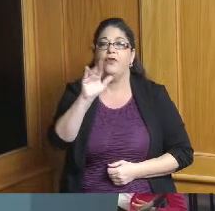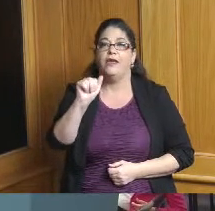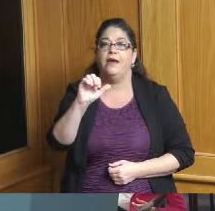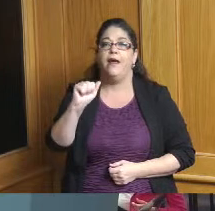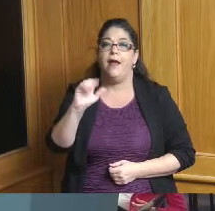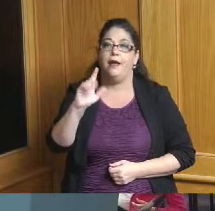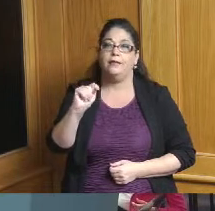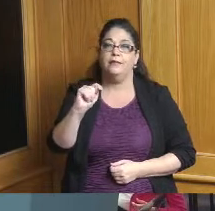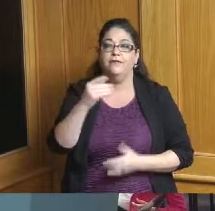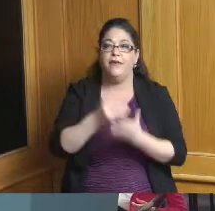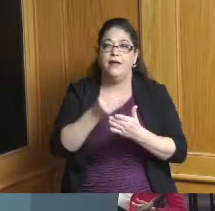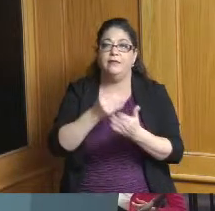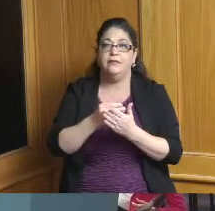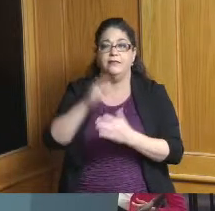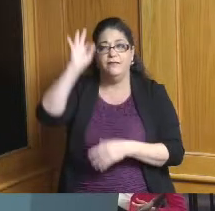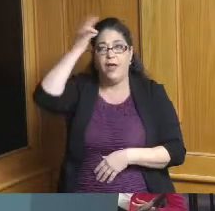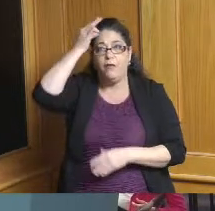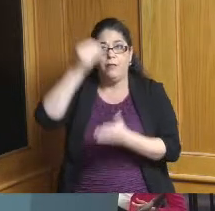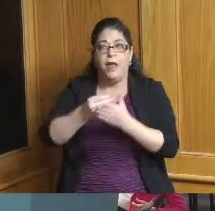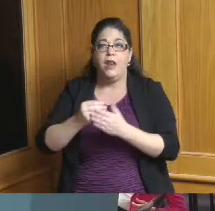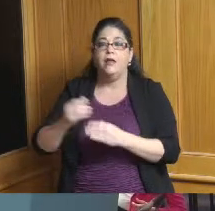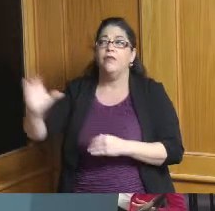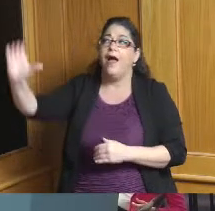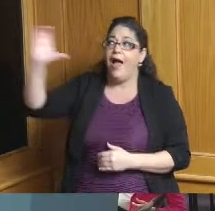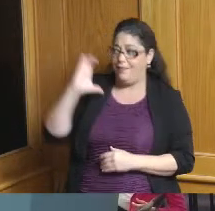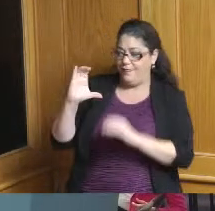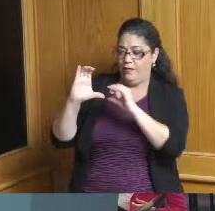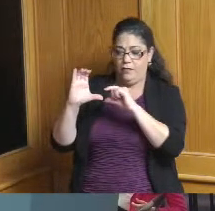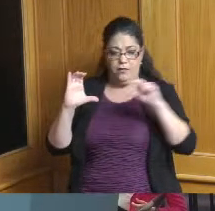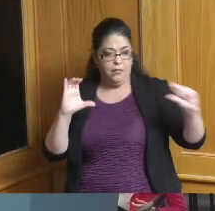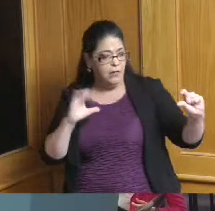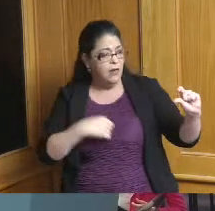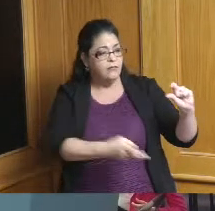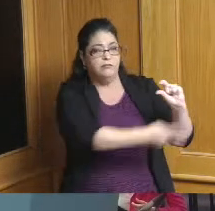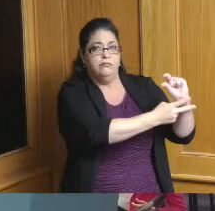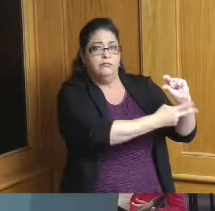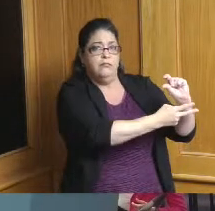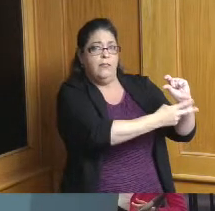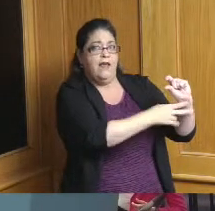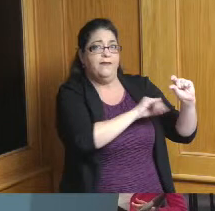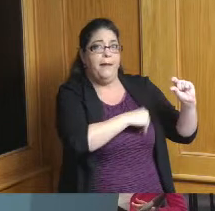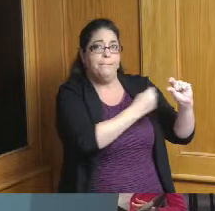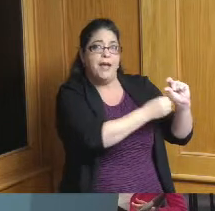you're setting aside resources to make I think huge improvements in these small communities